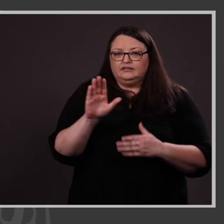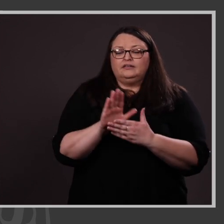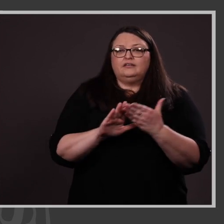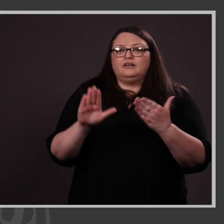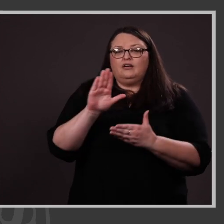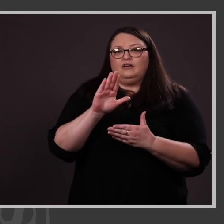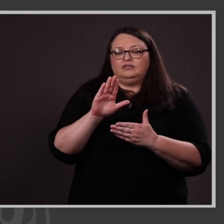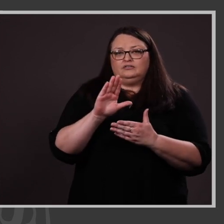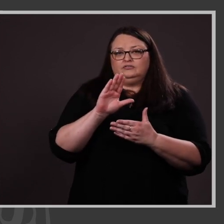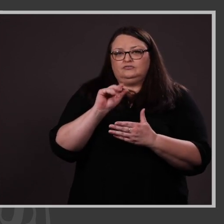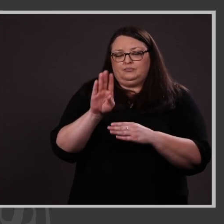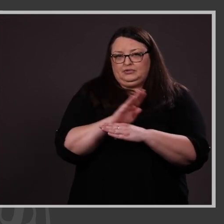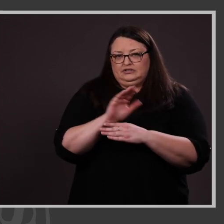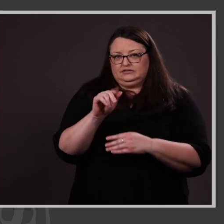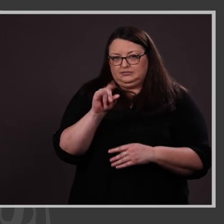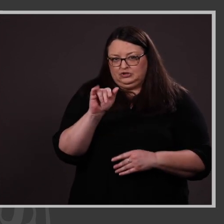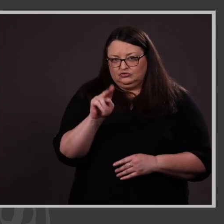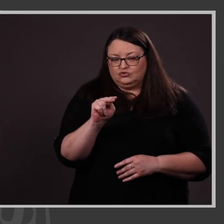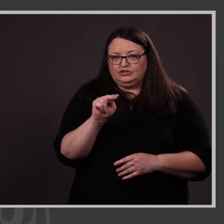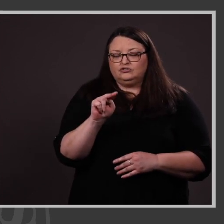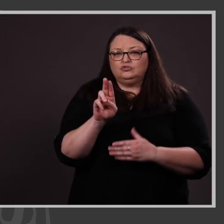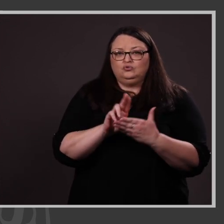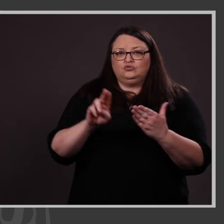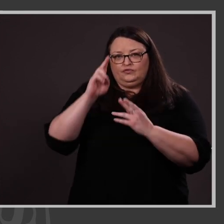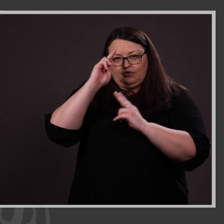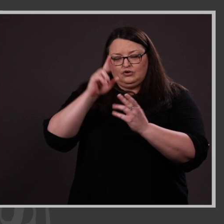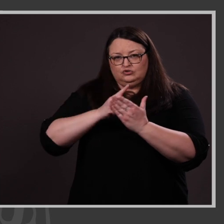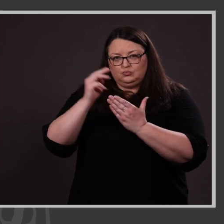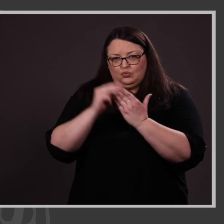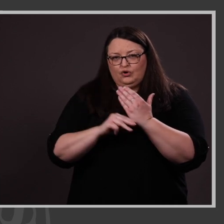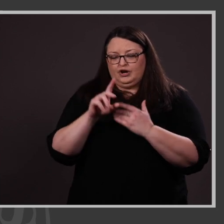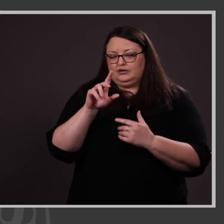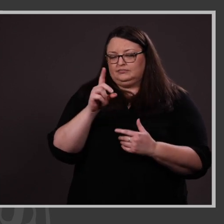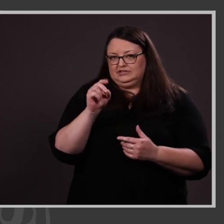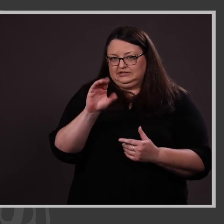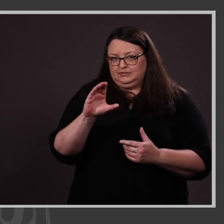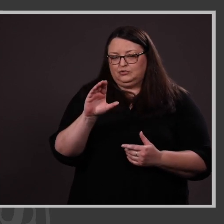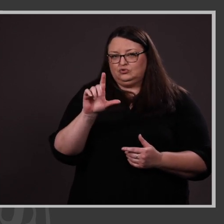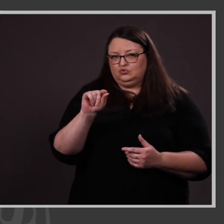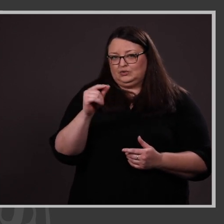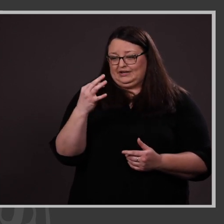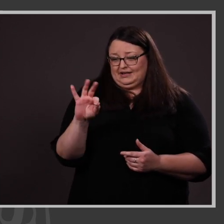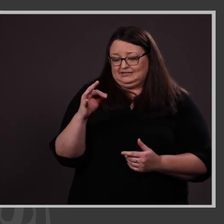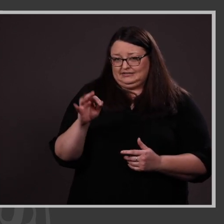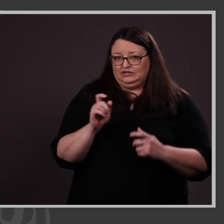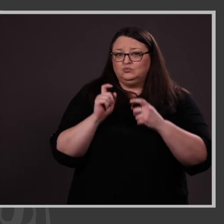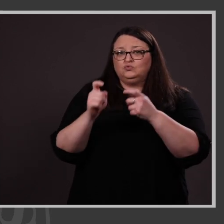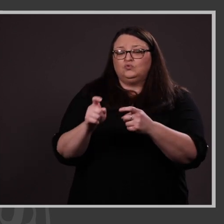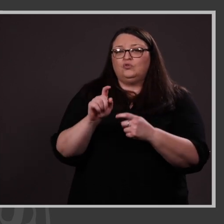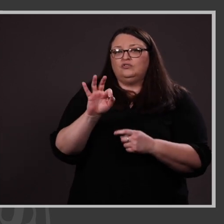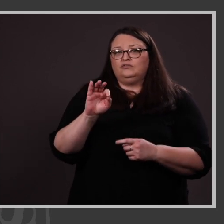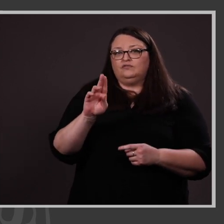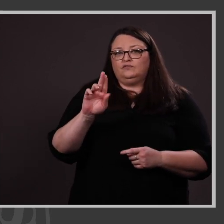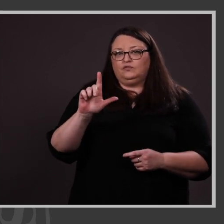Administration and University Honors Program in December of 2019 was awarded a Fulbright